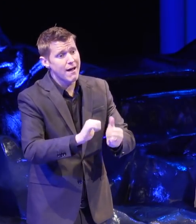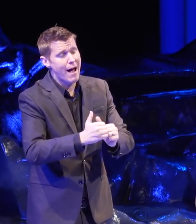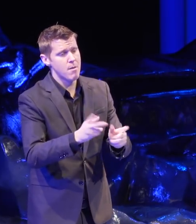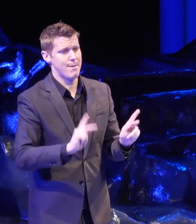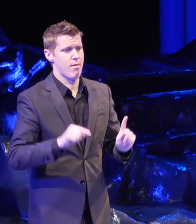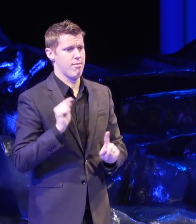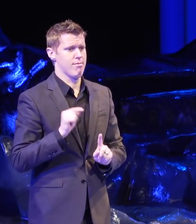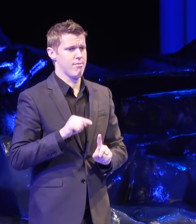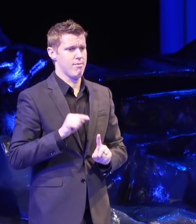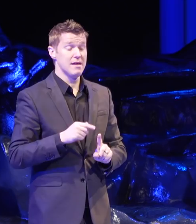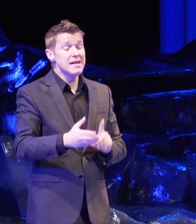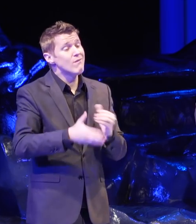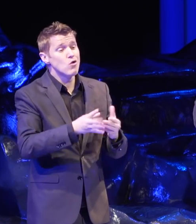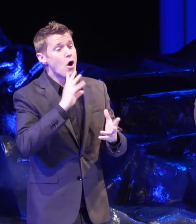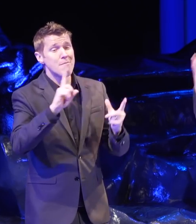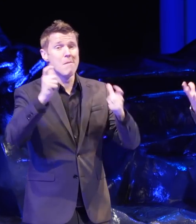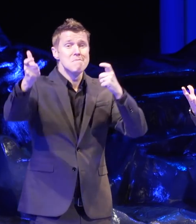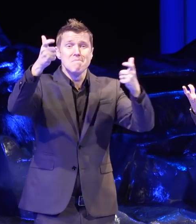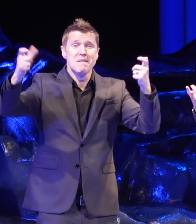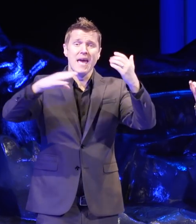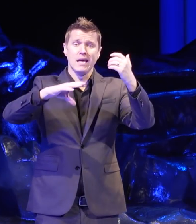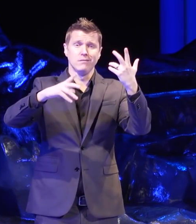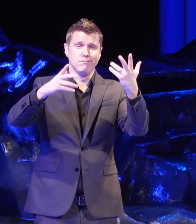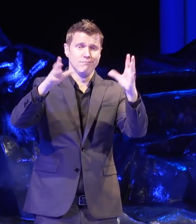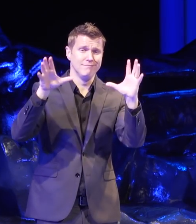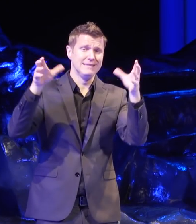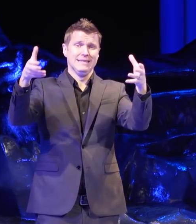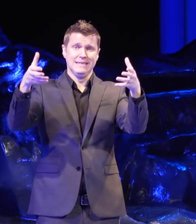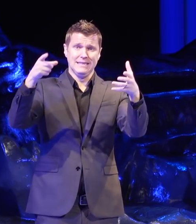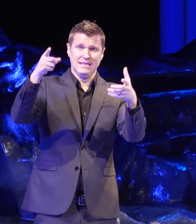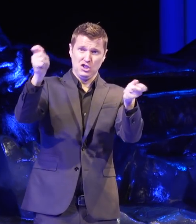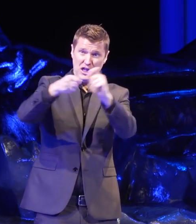Even when we're talking about institutions and systems we're really just talking about people